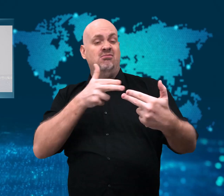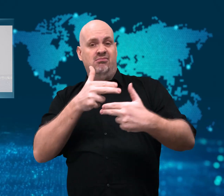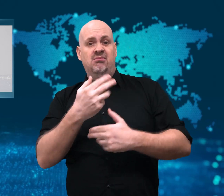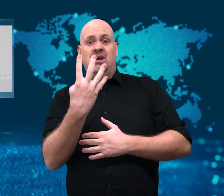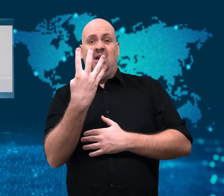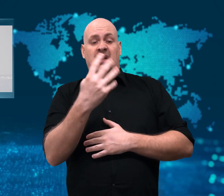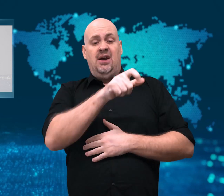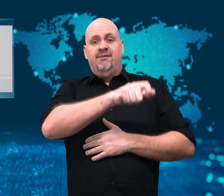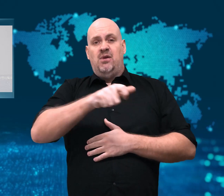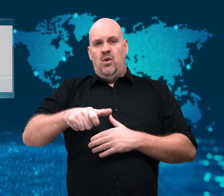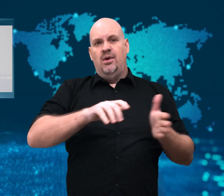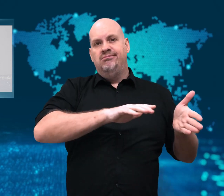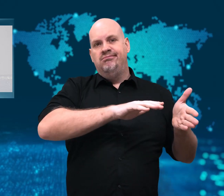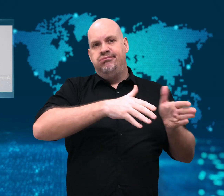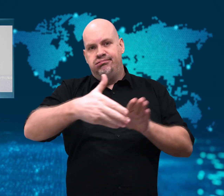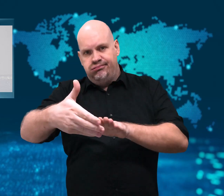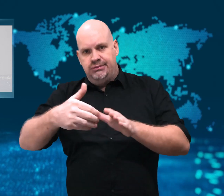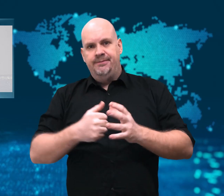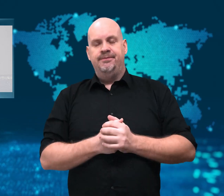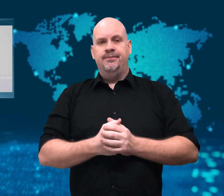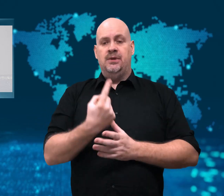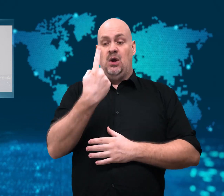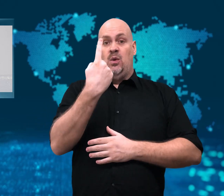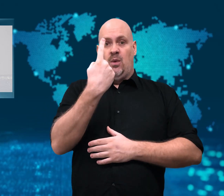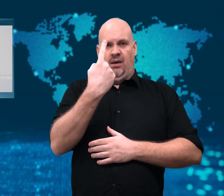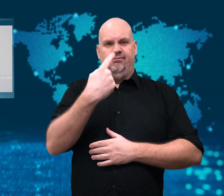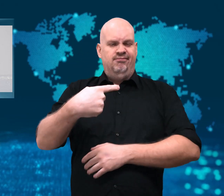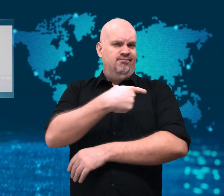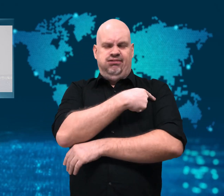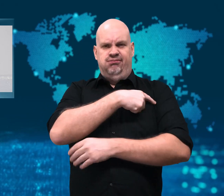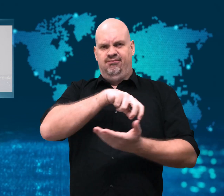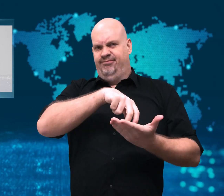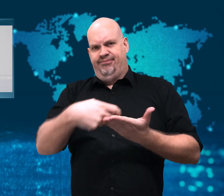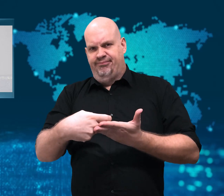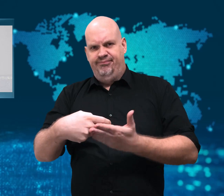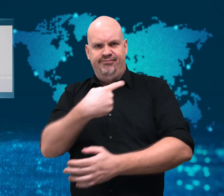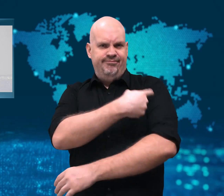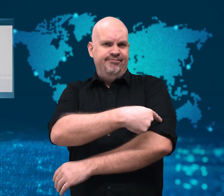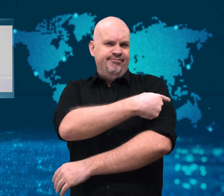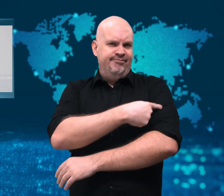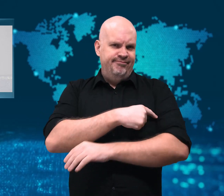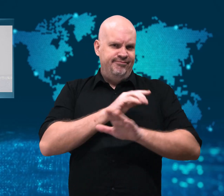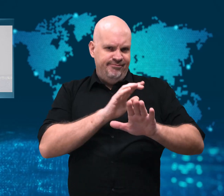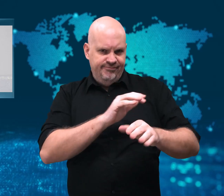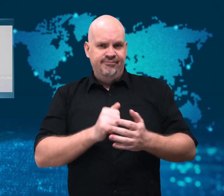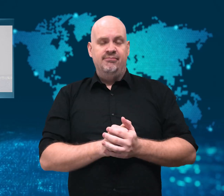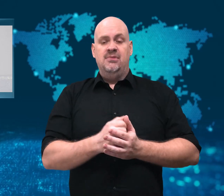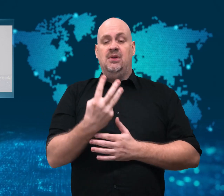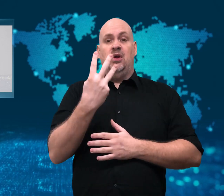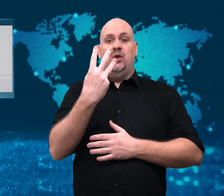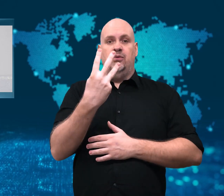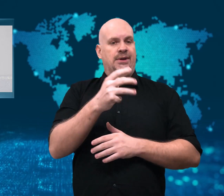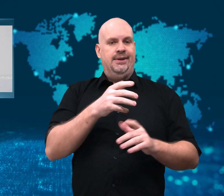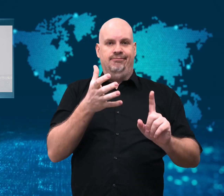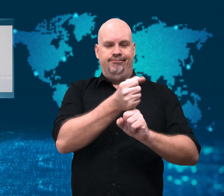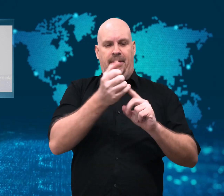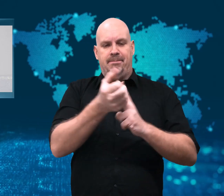one was injured, and three were captured without injury.